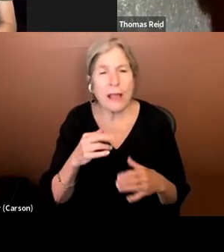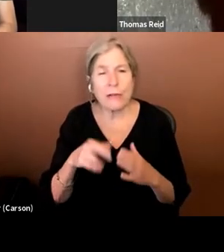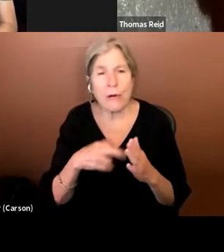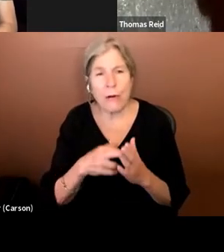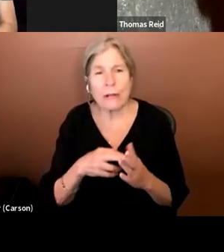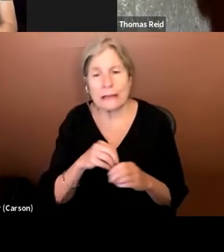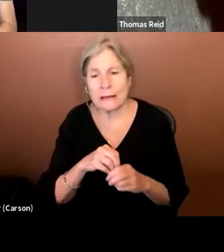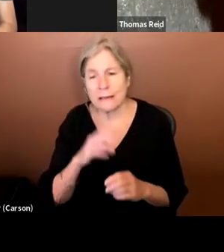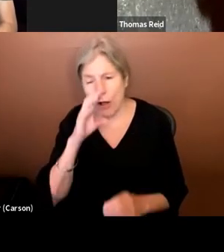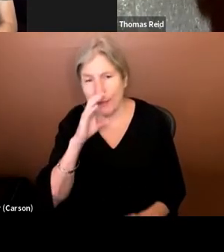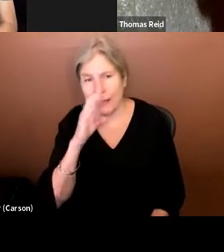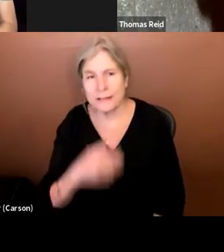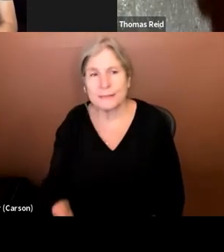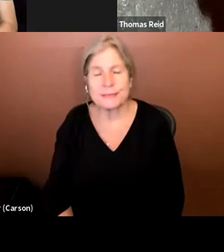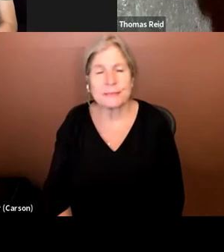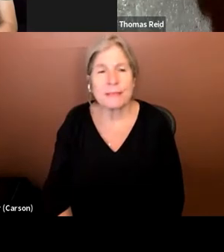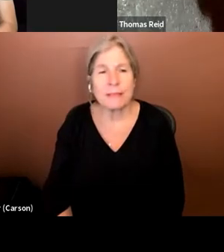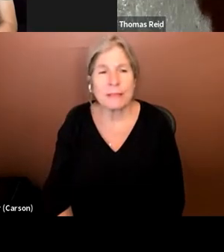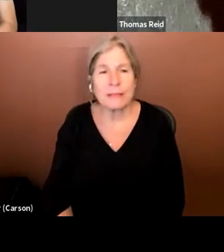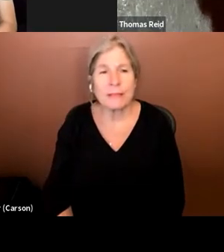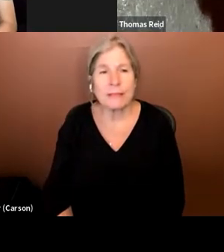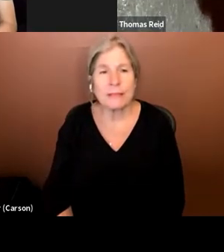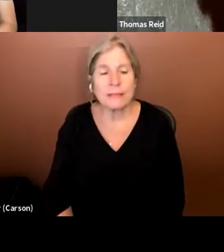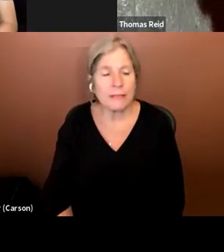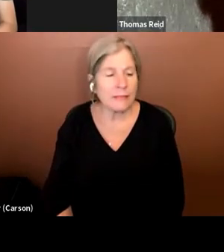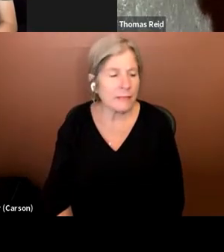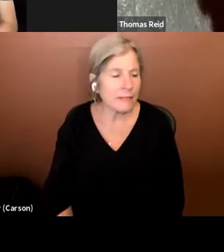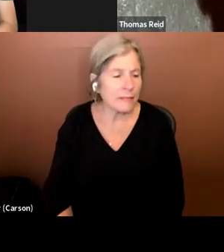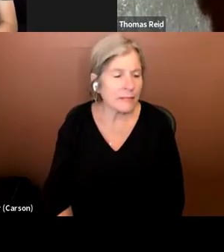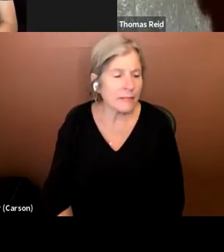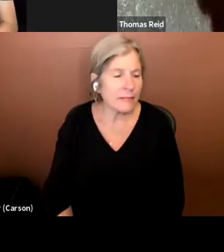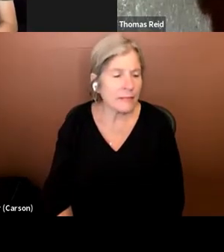. Charity Pitcher-Cooper: I think Rick is right here on the